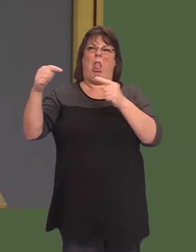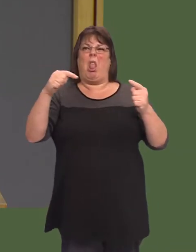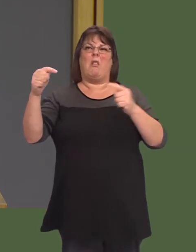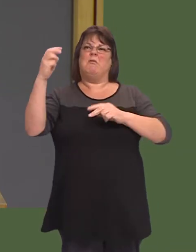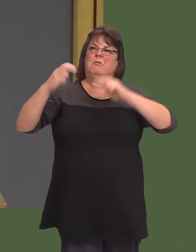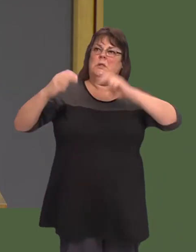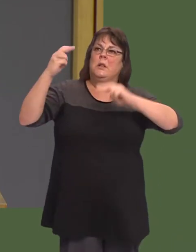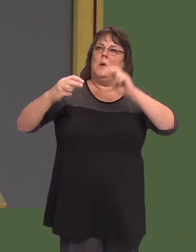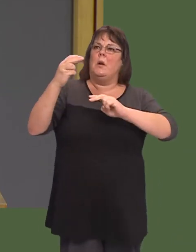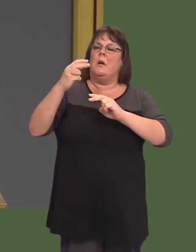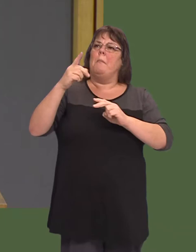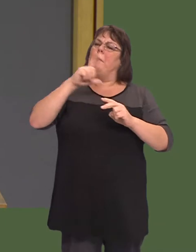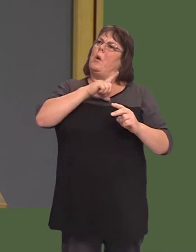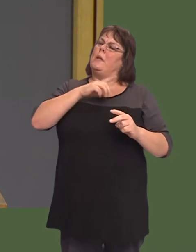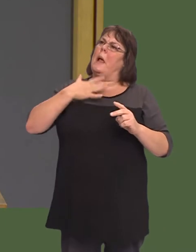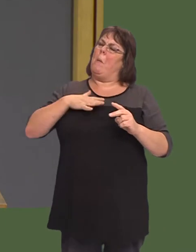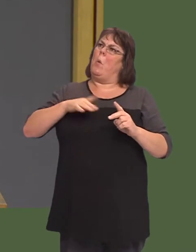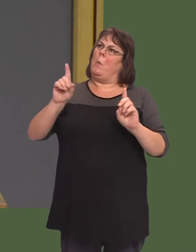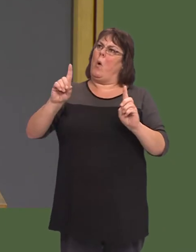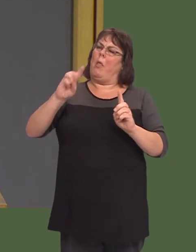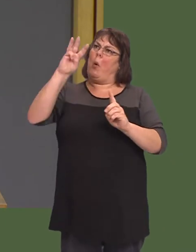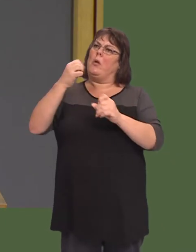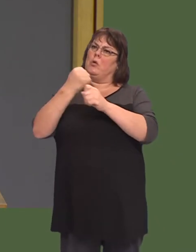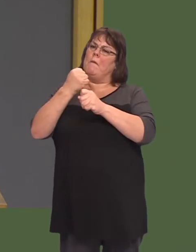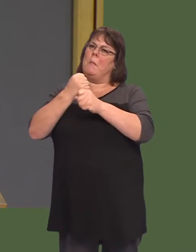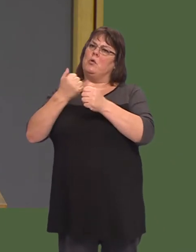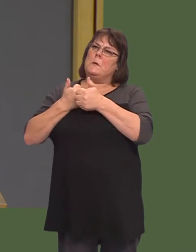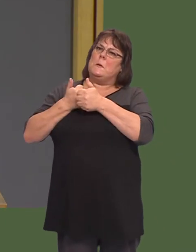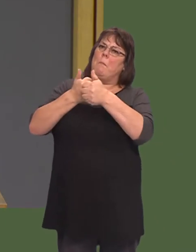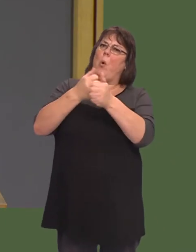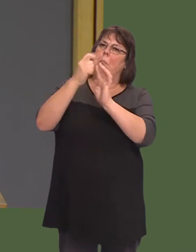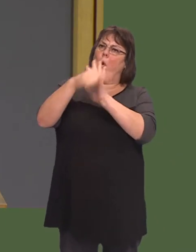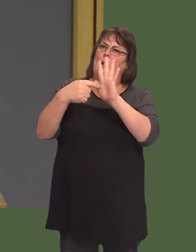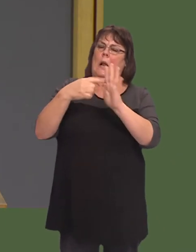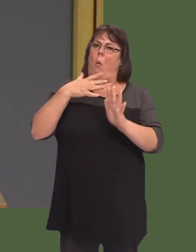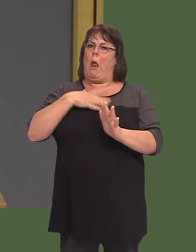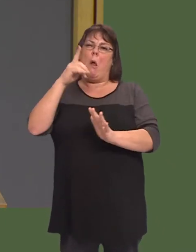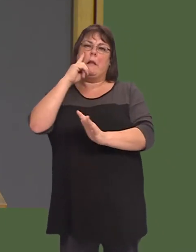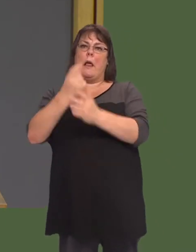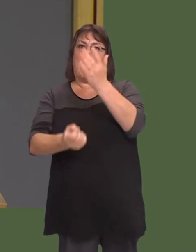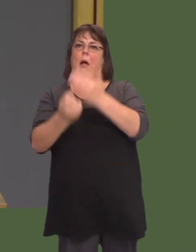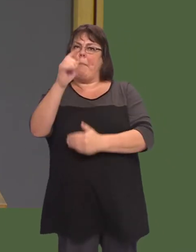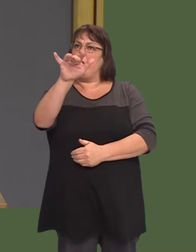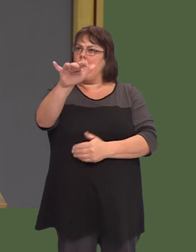discourage the Welsh Government from helping the project, even at this late stage, to become viable.